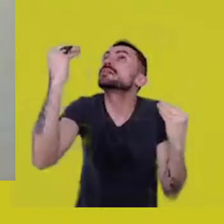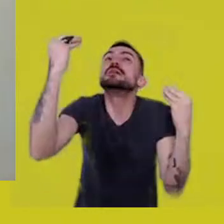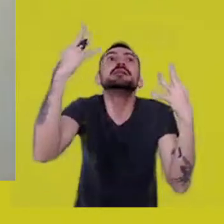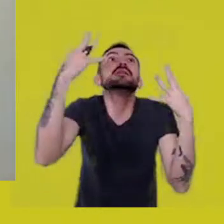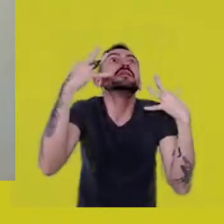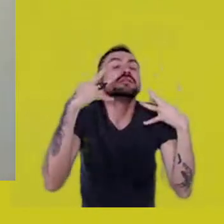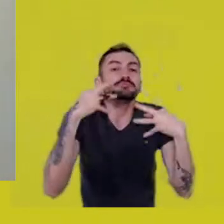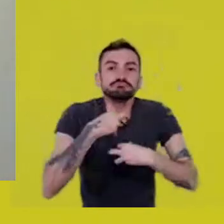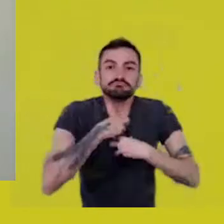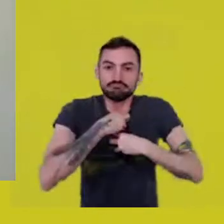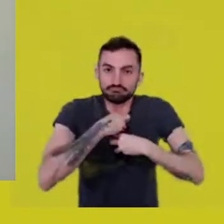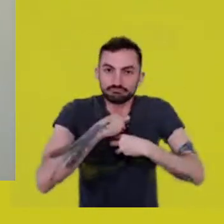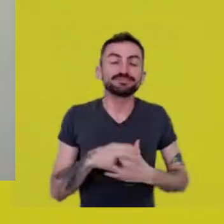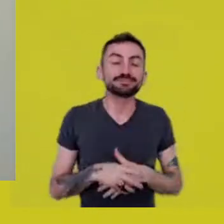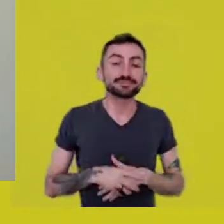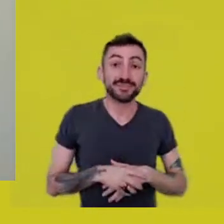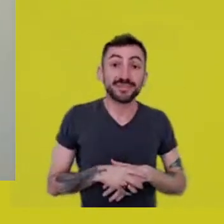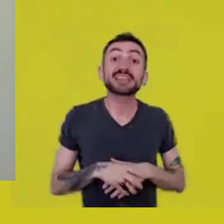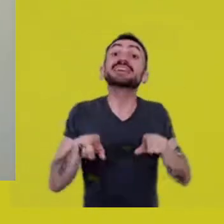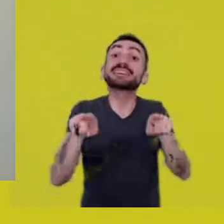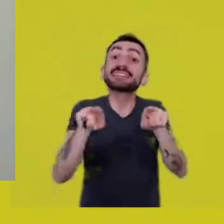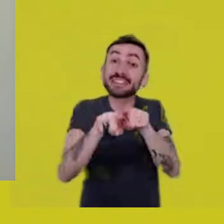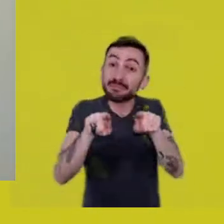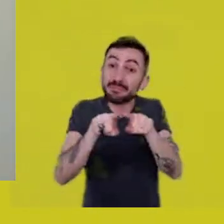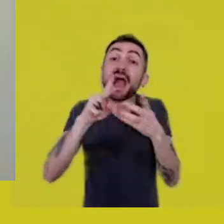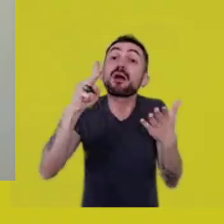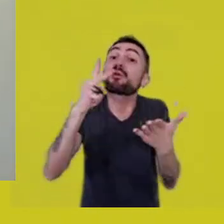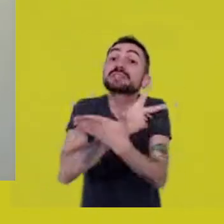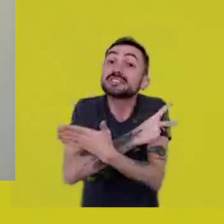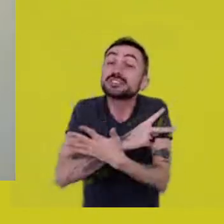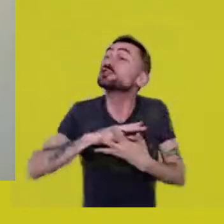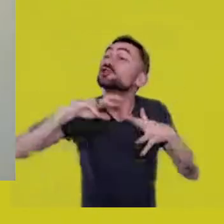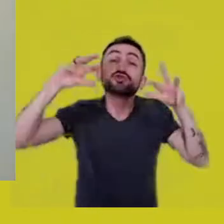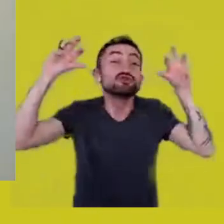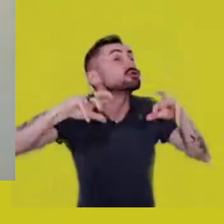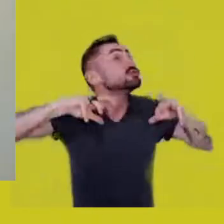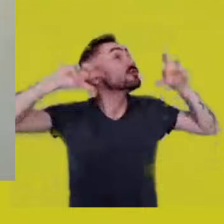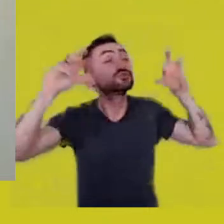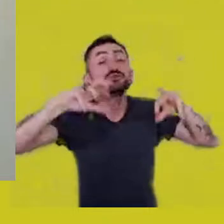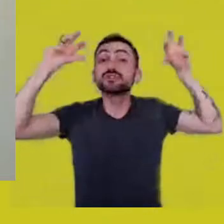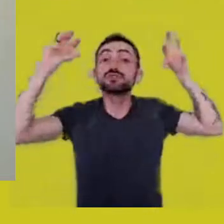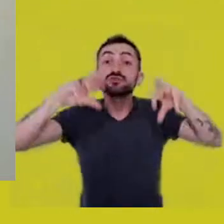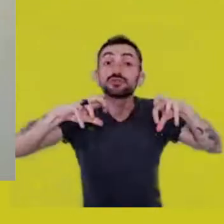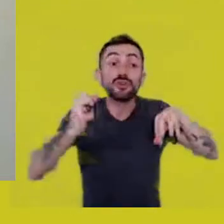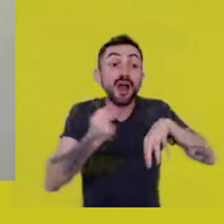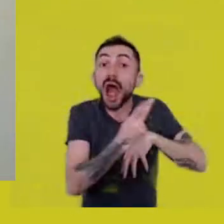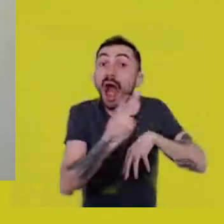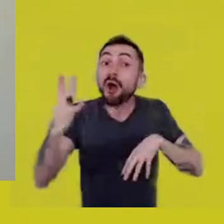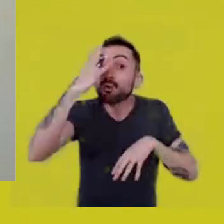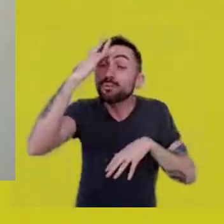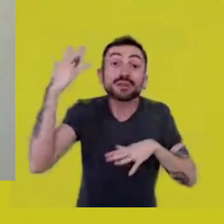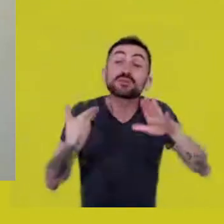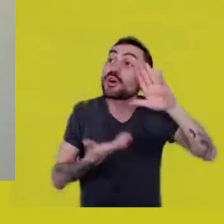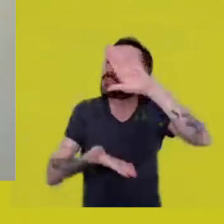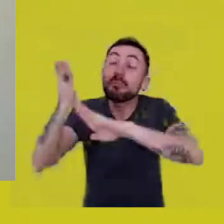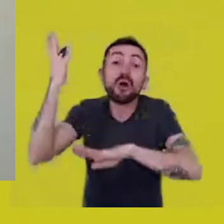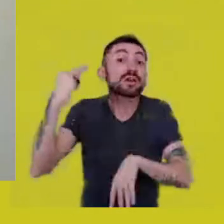And a wonderful rain had poured down, so most people couldn’t leave, they had to stay in the village